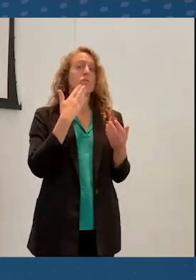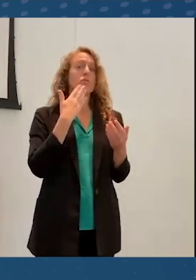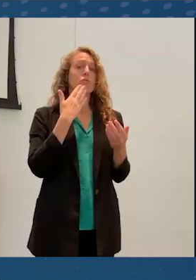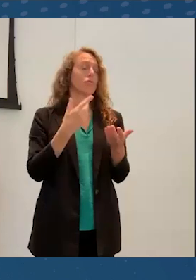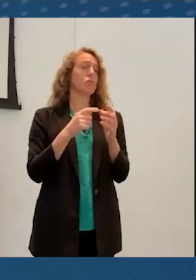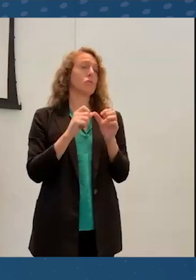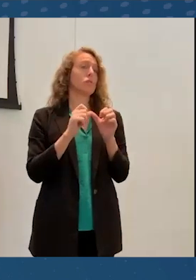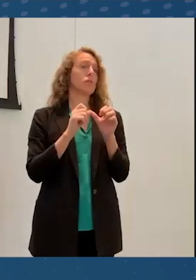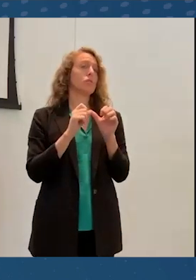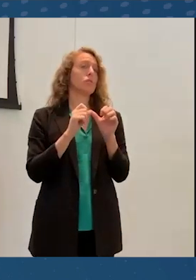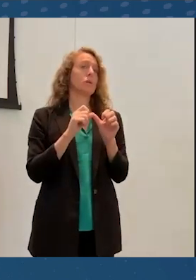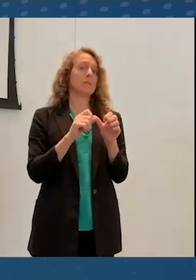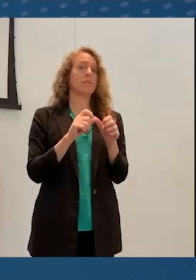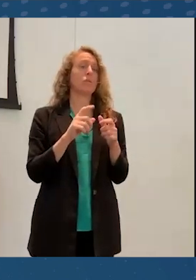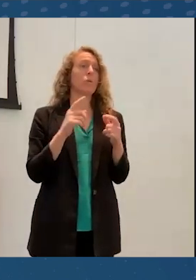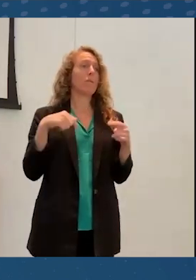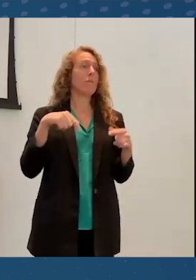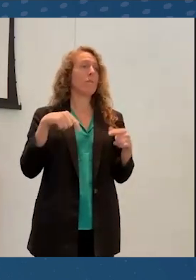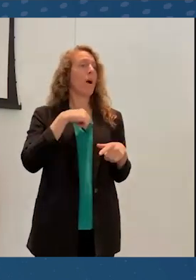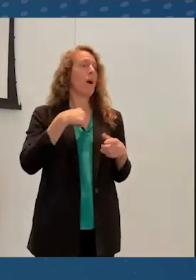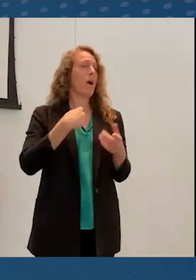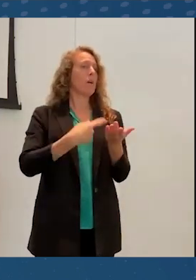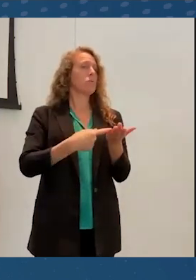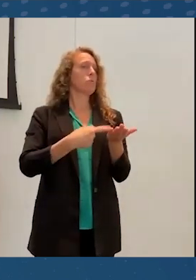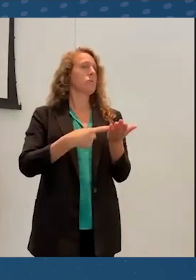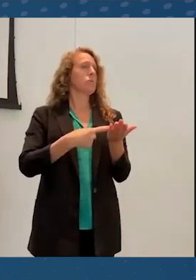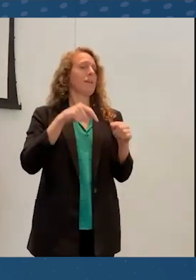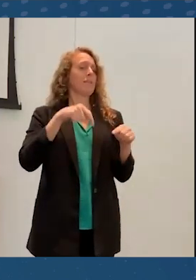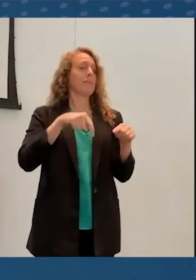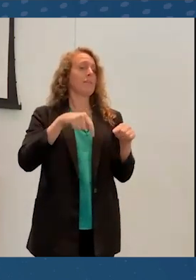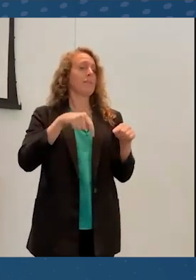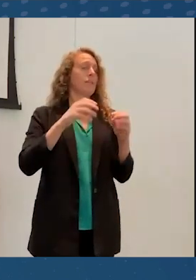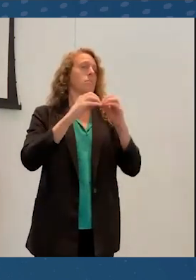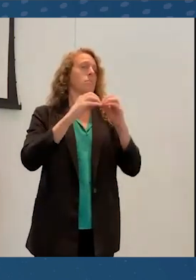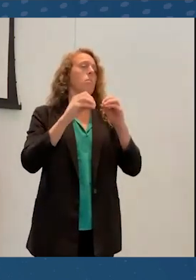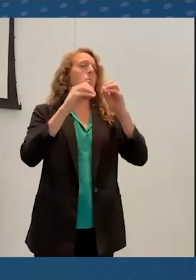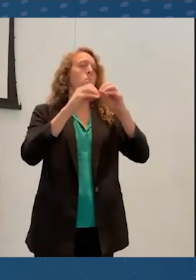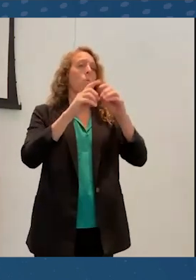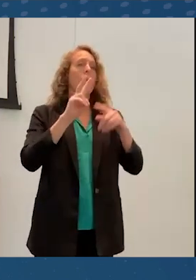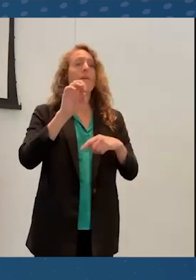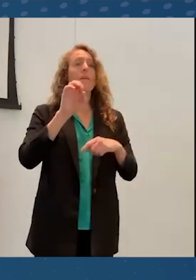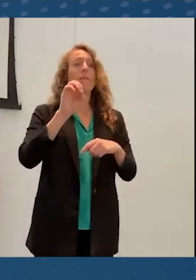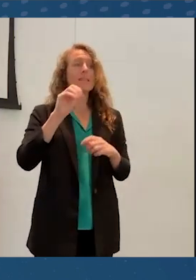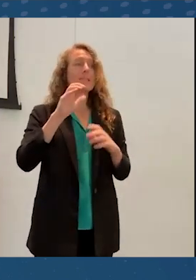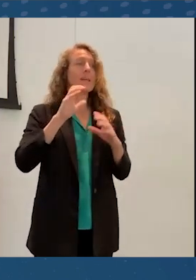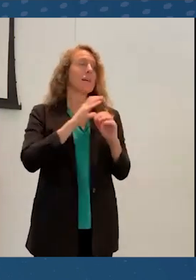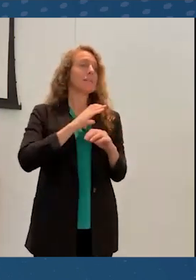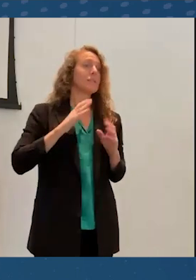more of these in our conversations after this talk. Visa and citizenship issues bar a lot